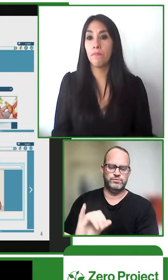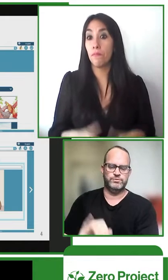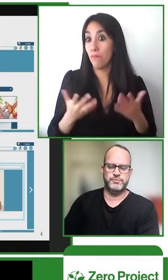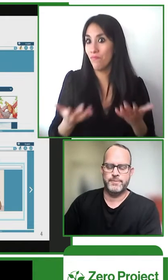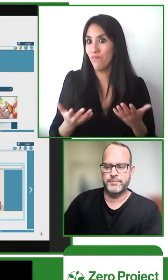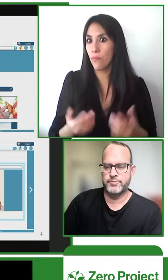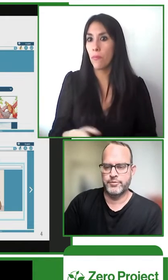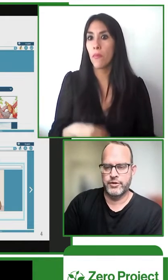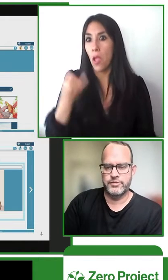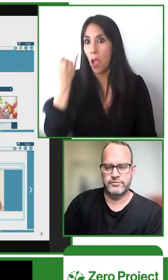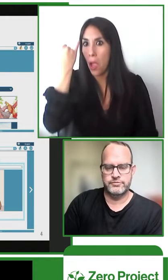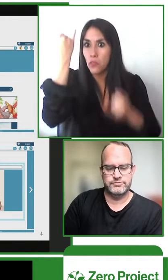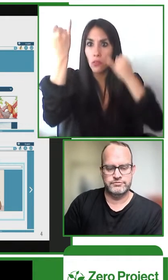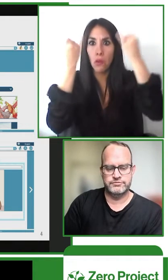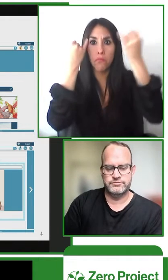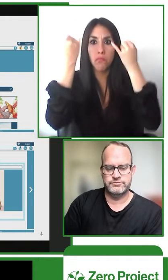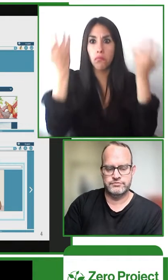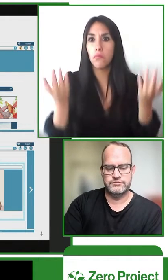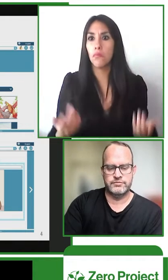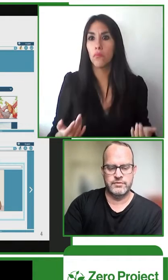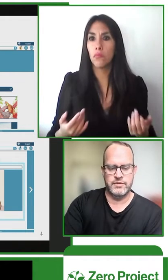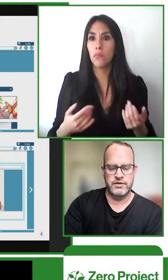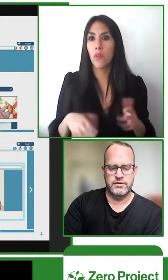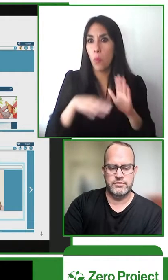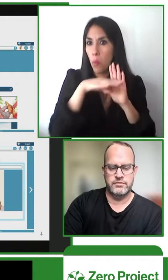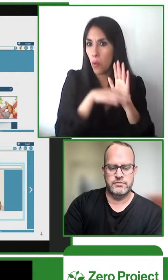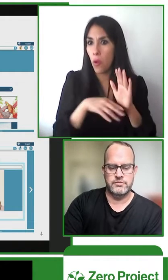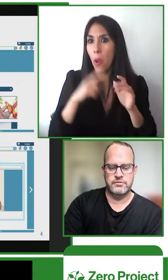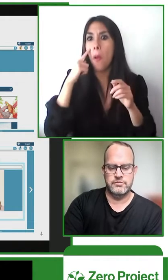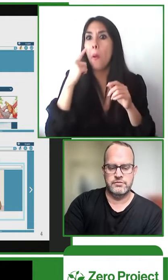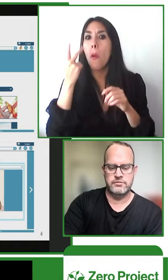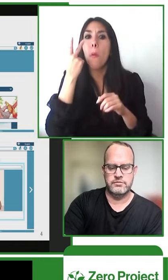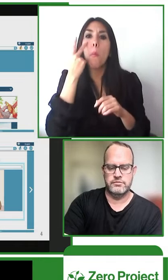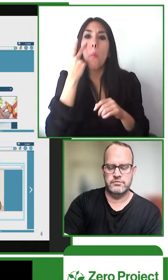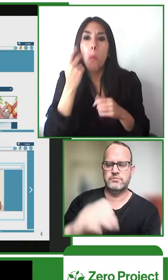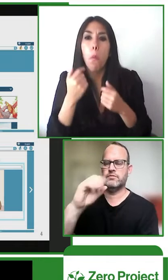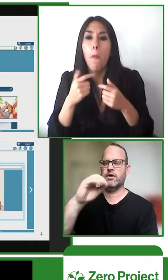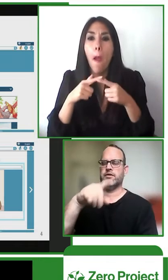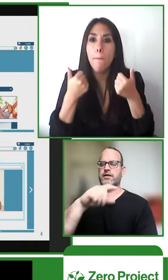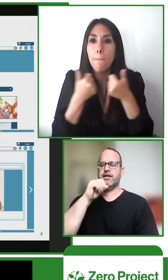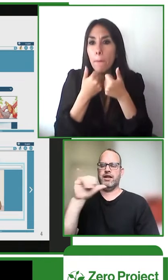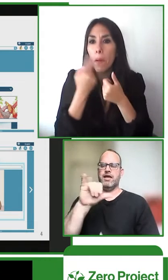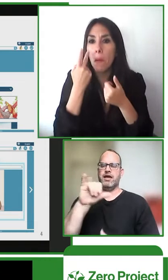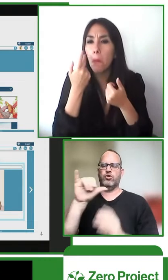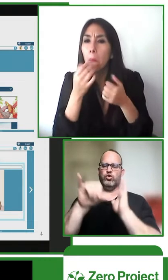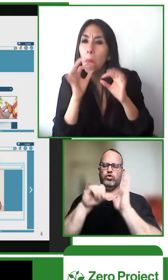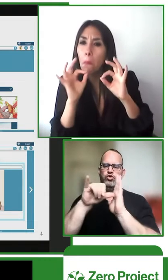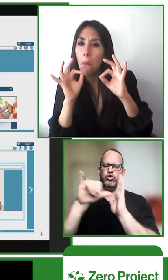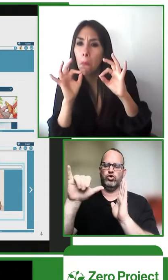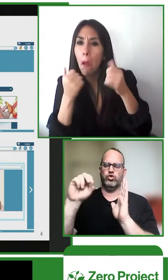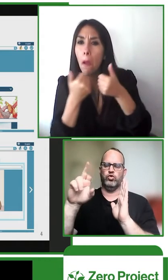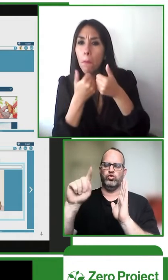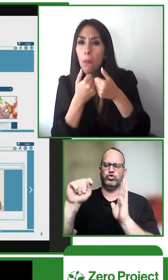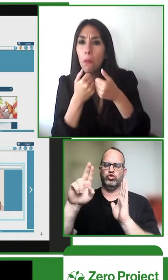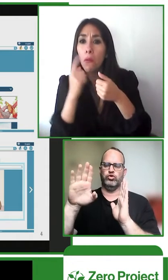also with school teachers there